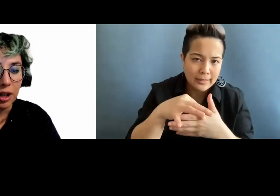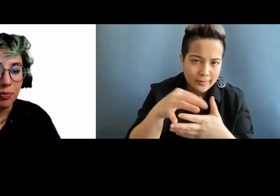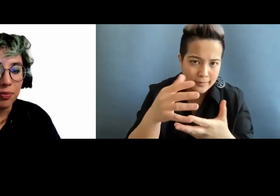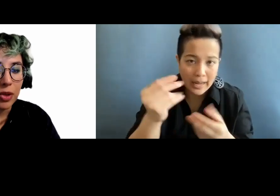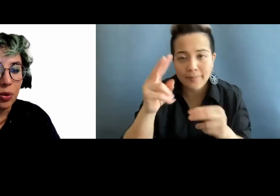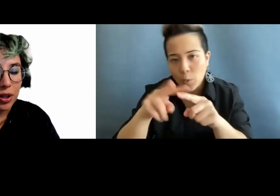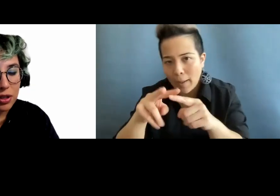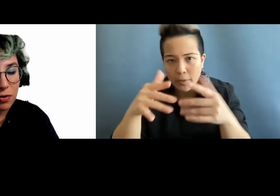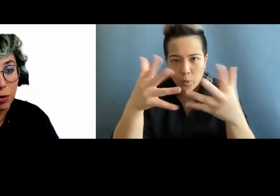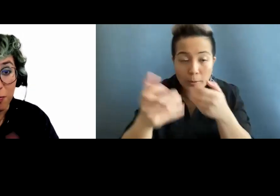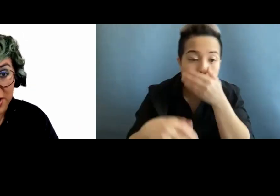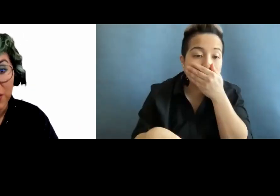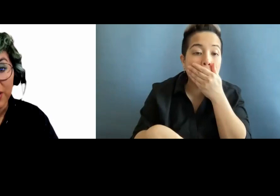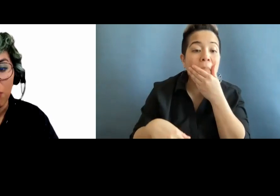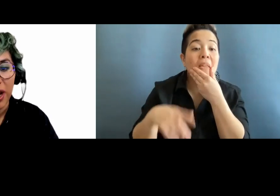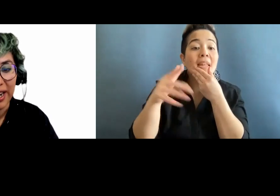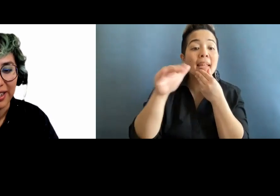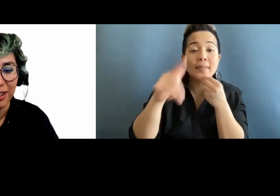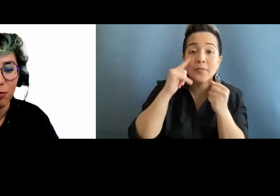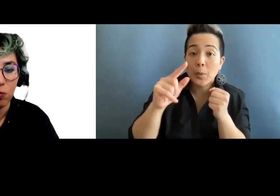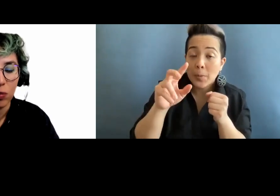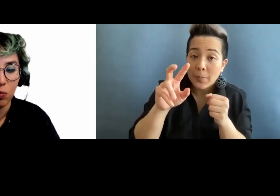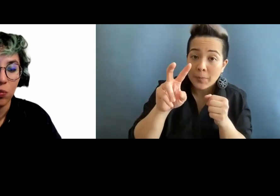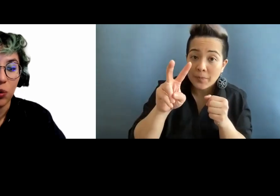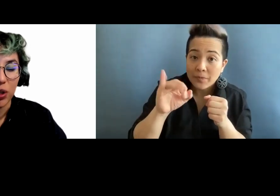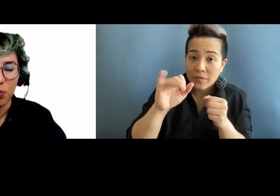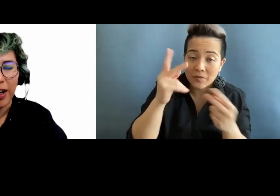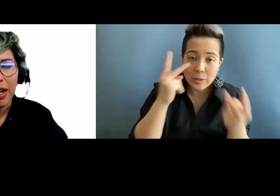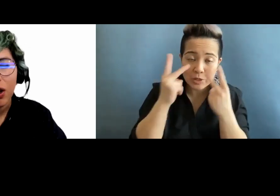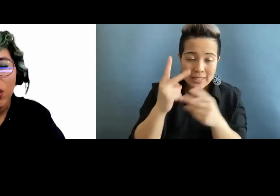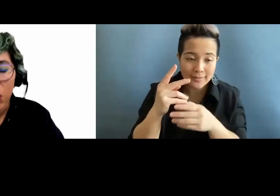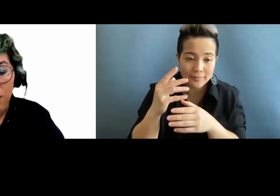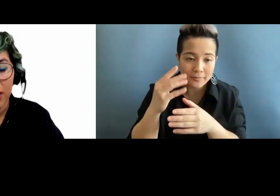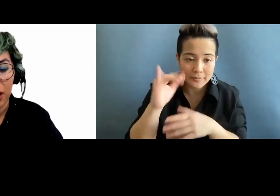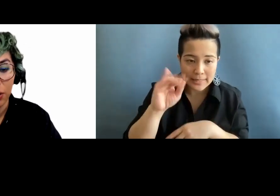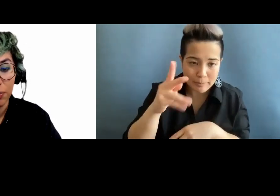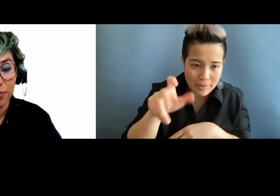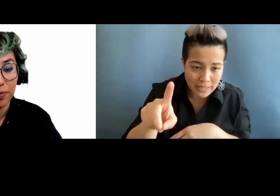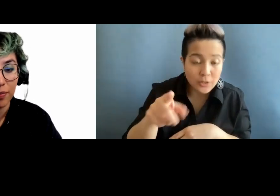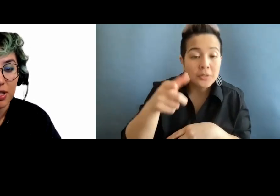Now, you want for visually impaired, you want to provide a good video,